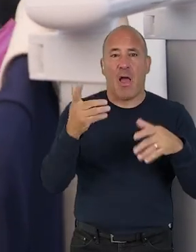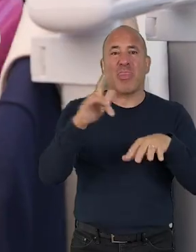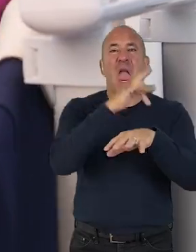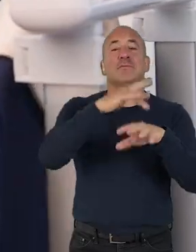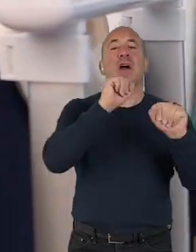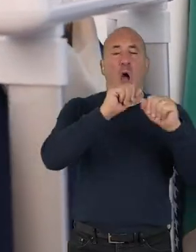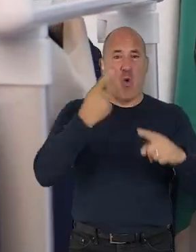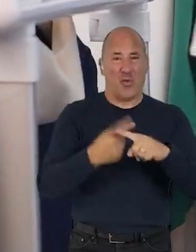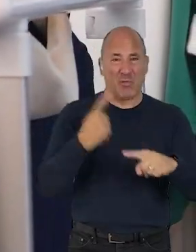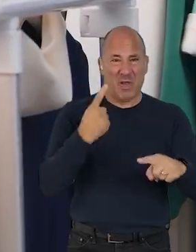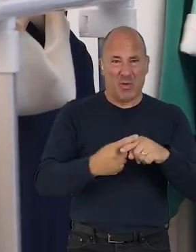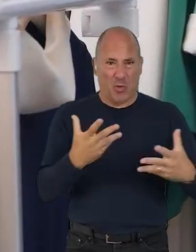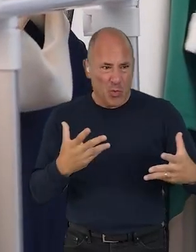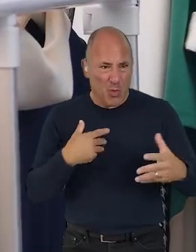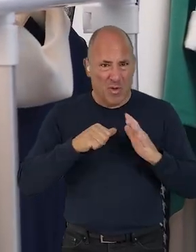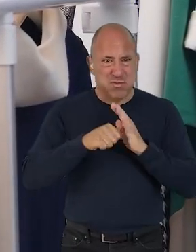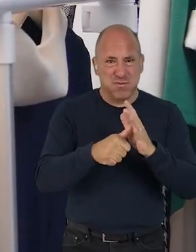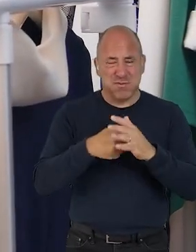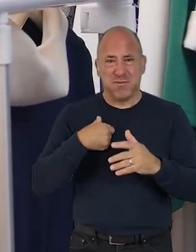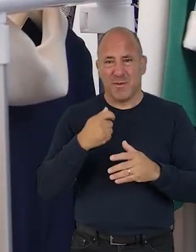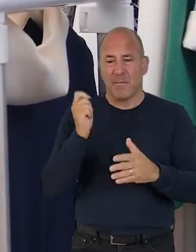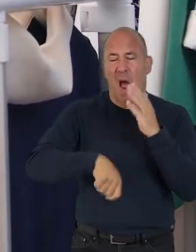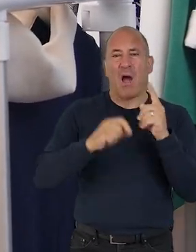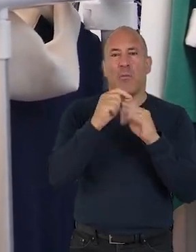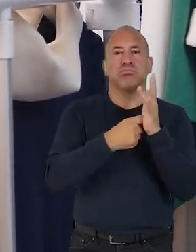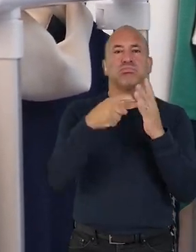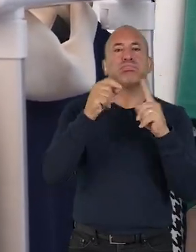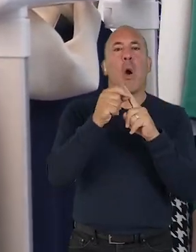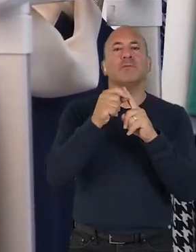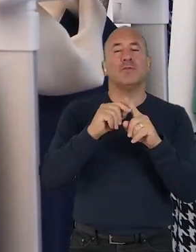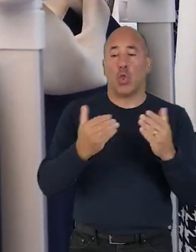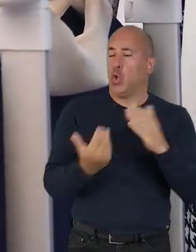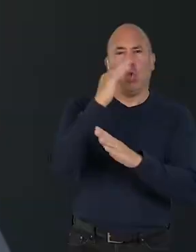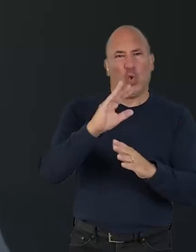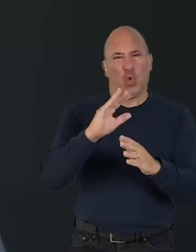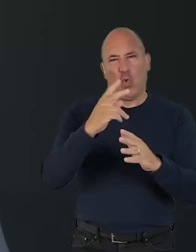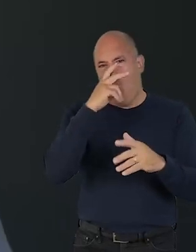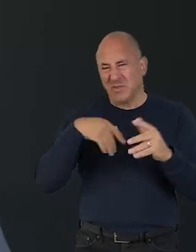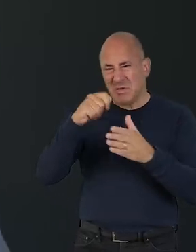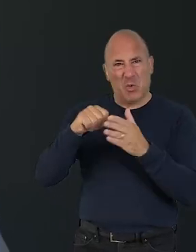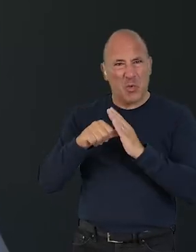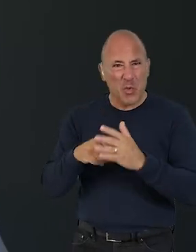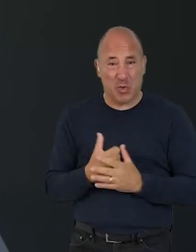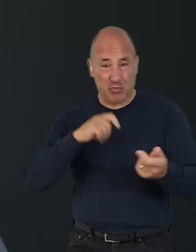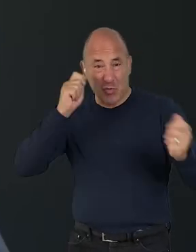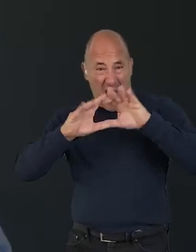For example, the fast pace of the theatre industry can make it difficult to buy second hand props. We can't change everything as individuals,